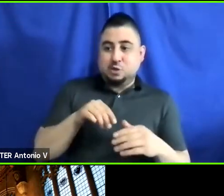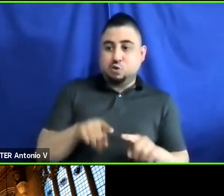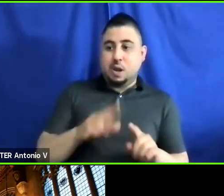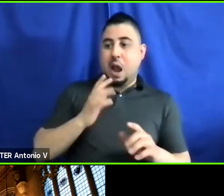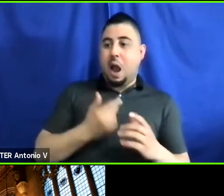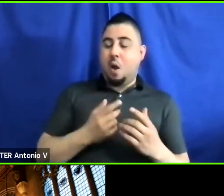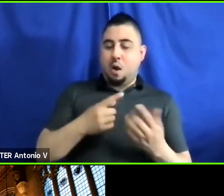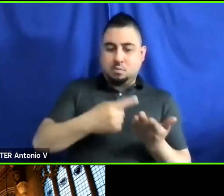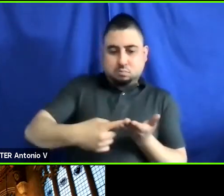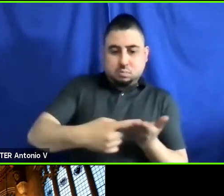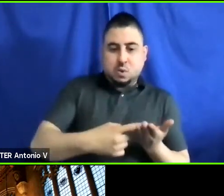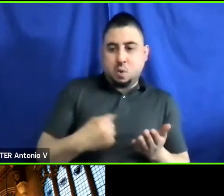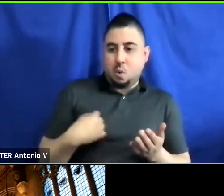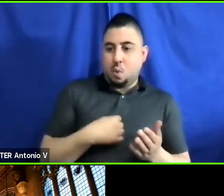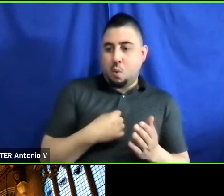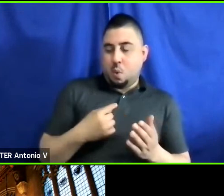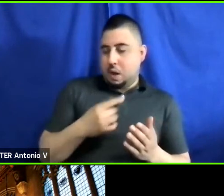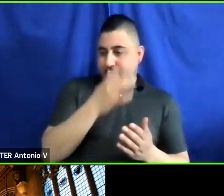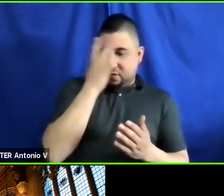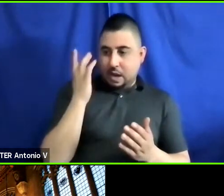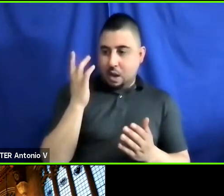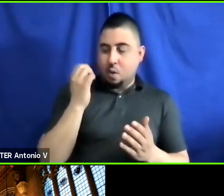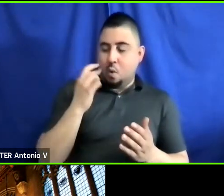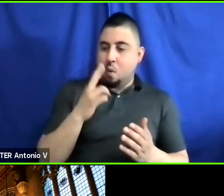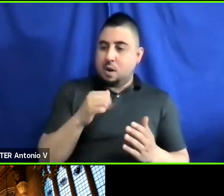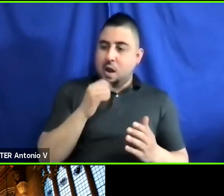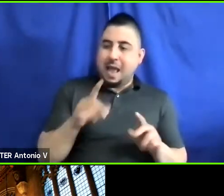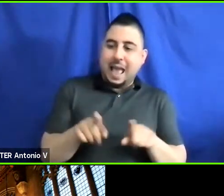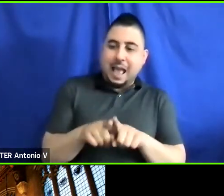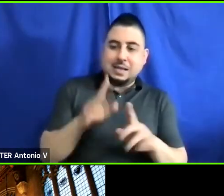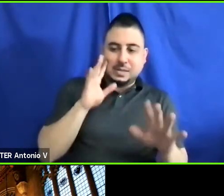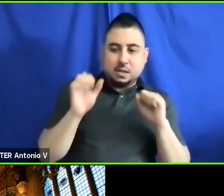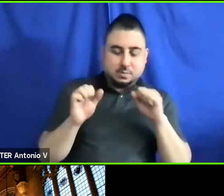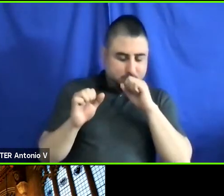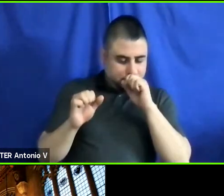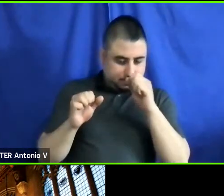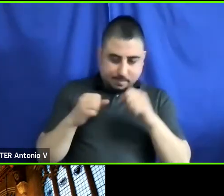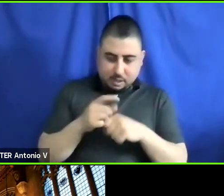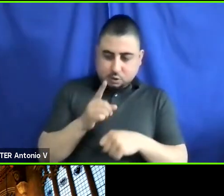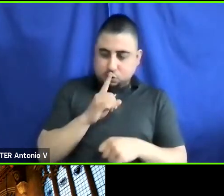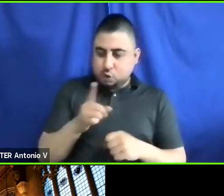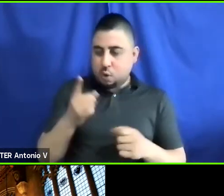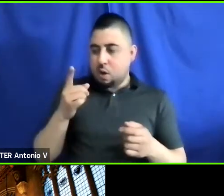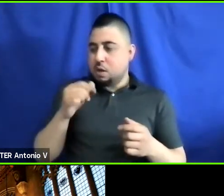we agree with Scott, that we need to be sure that we don’t leave people behind because